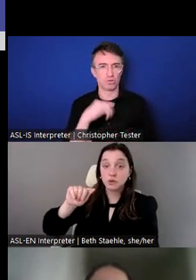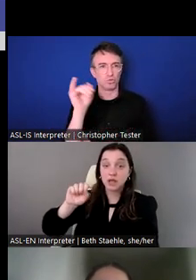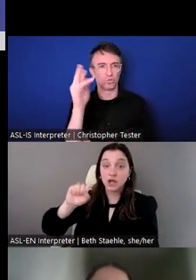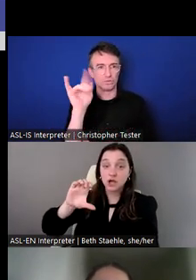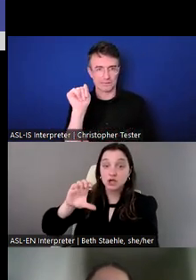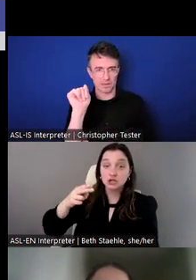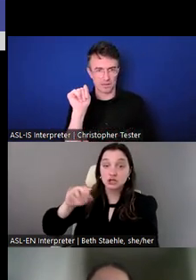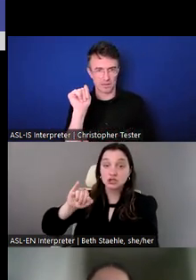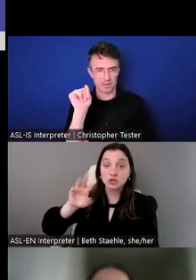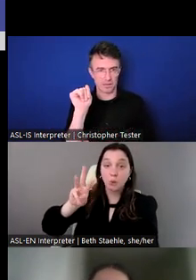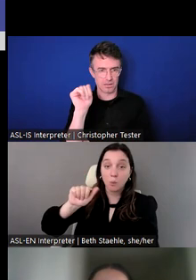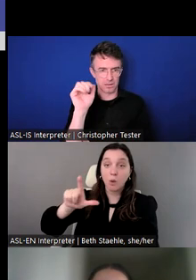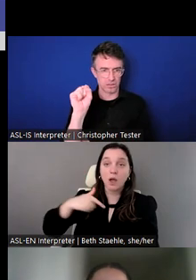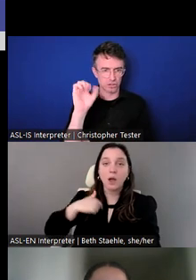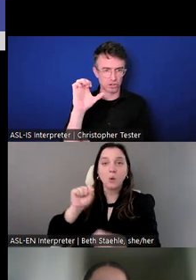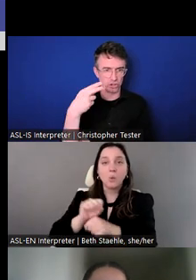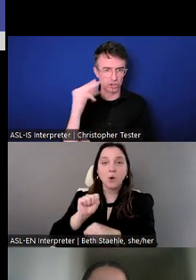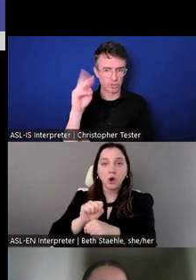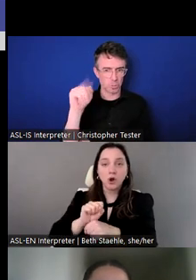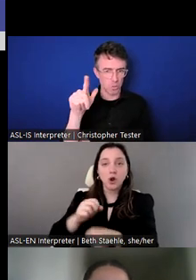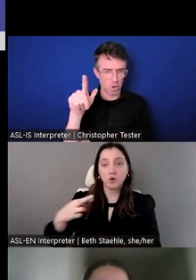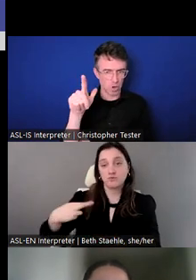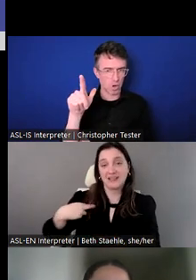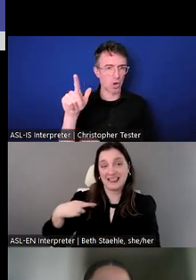And I also support our Afghanistan team.